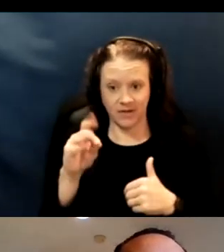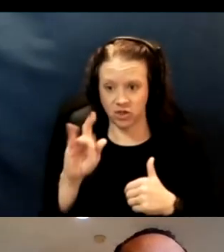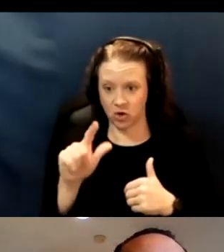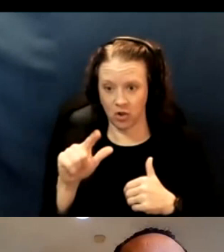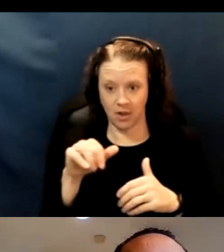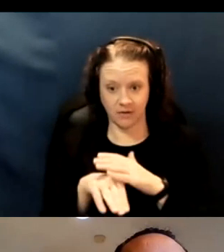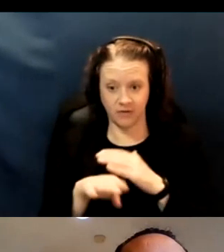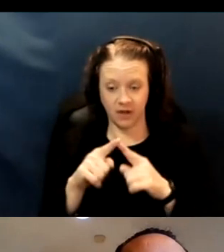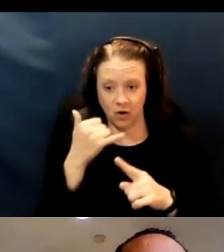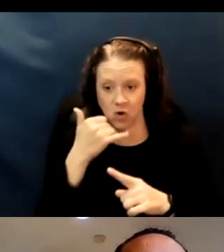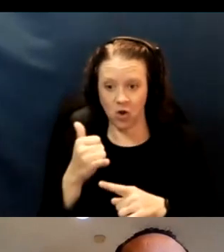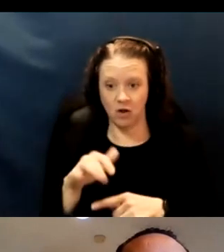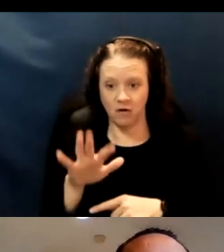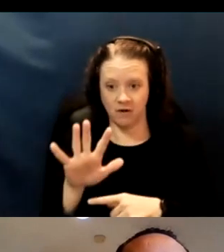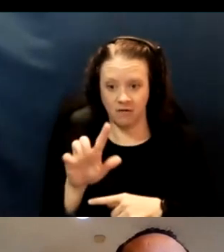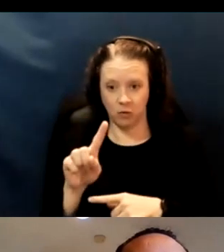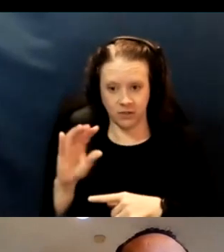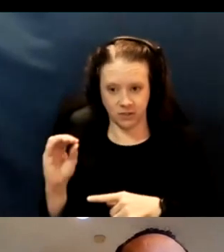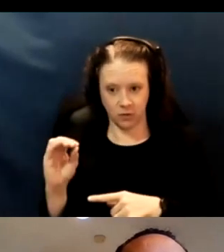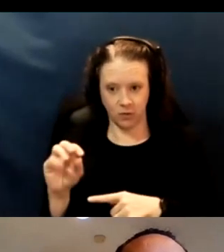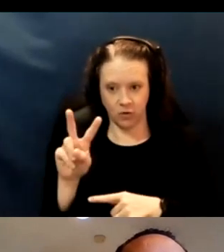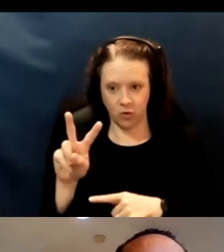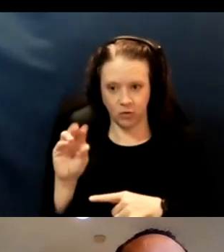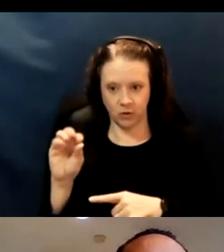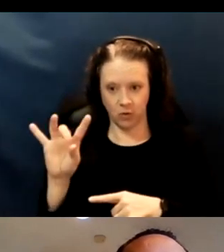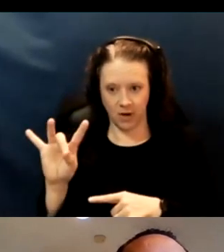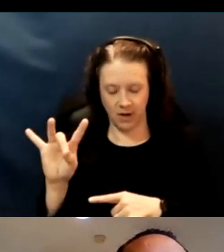which is 510-208-4VAX,